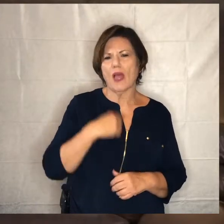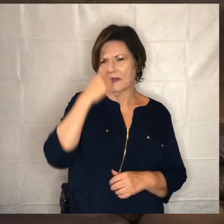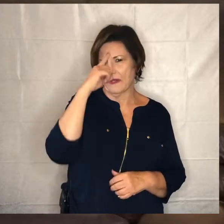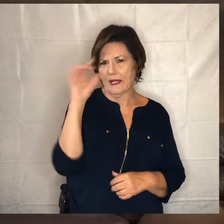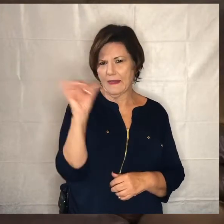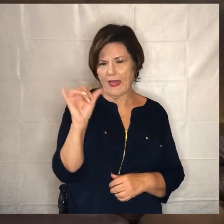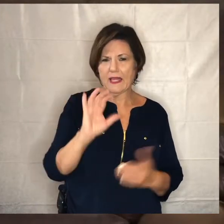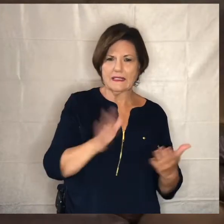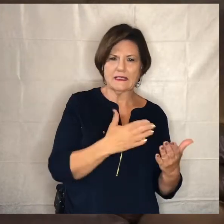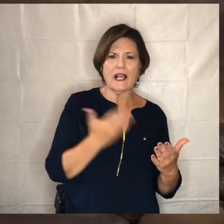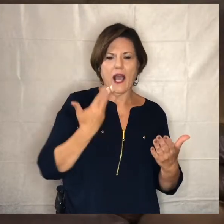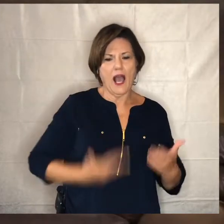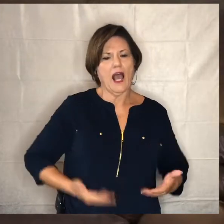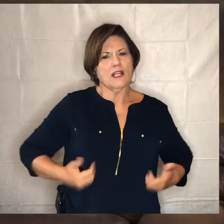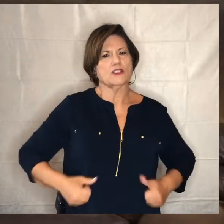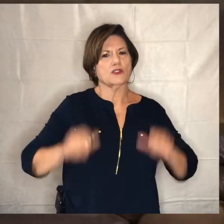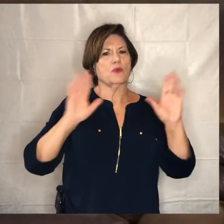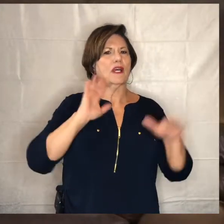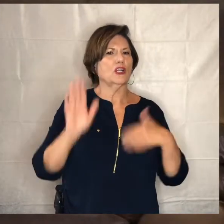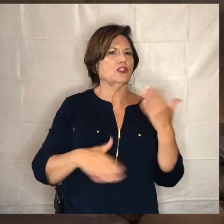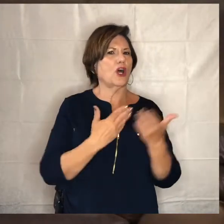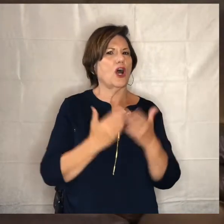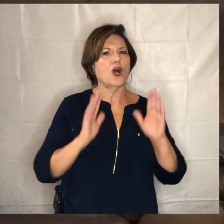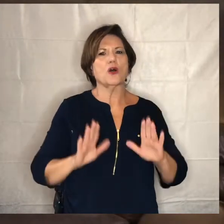they were singing i surrender all which is that's a great song it's you know the